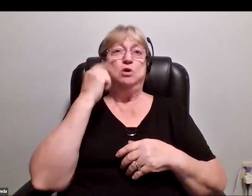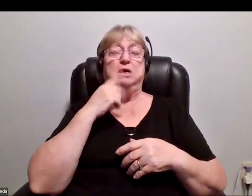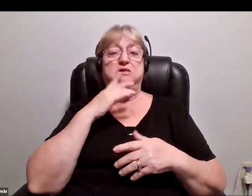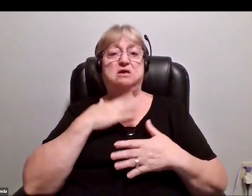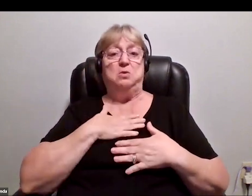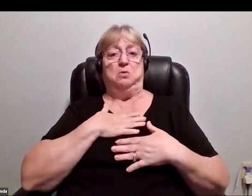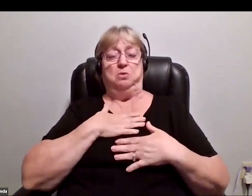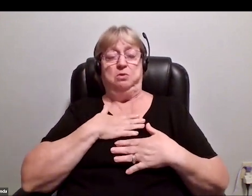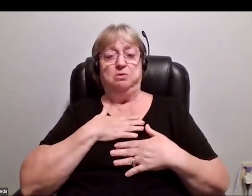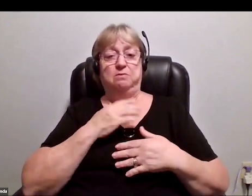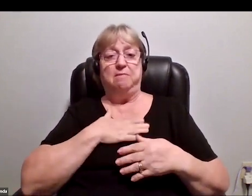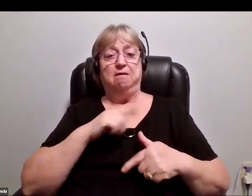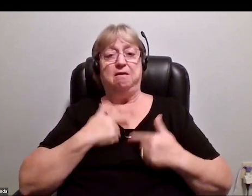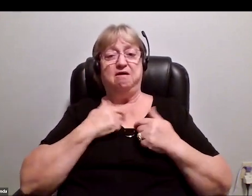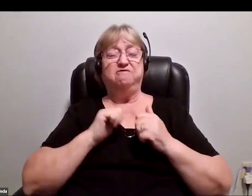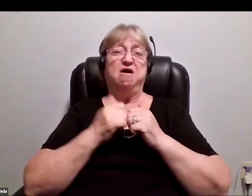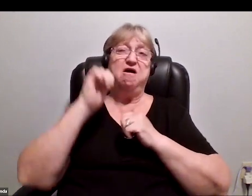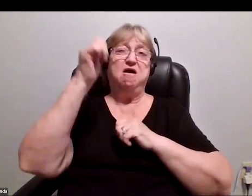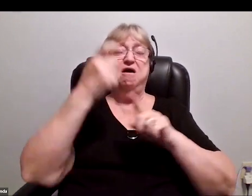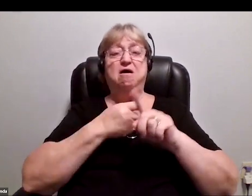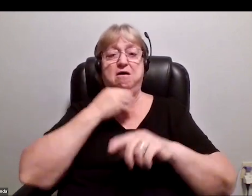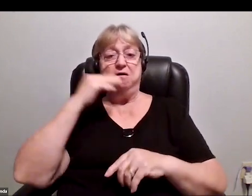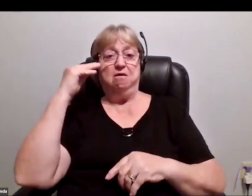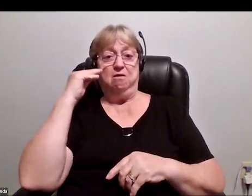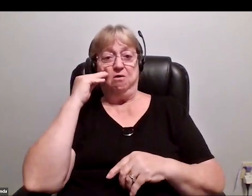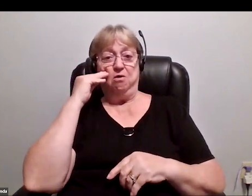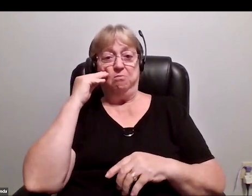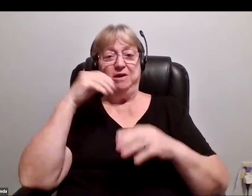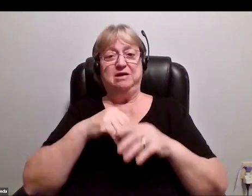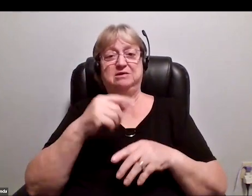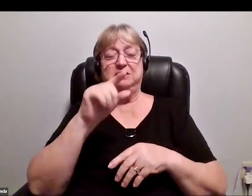Far away from home In zero gravity